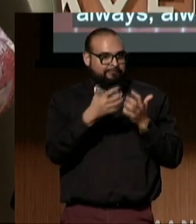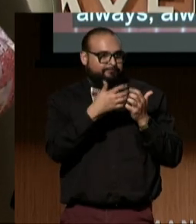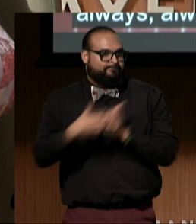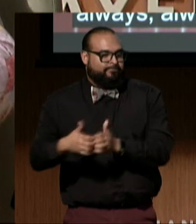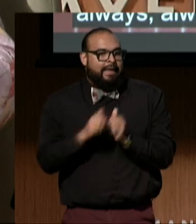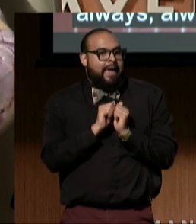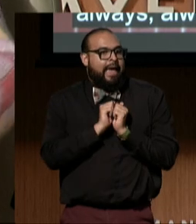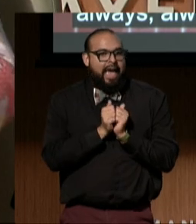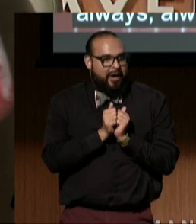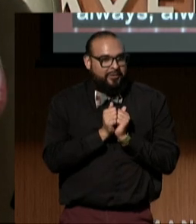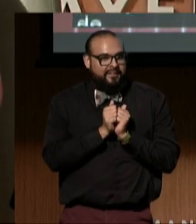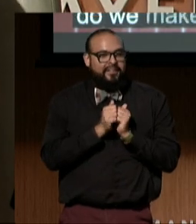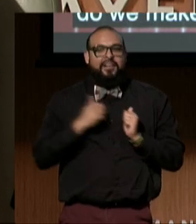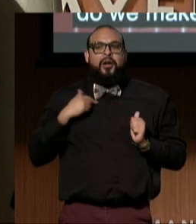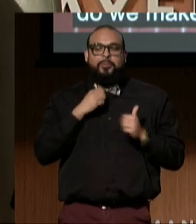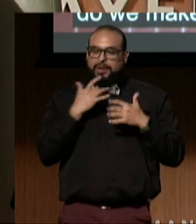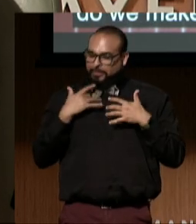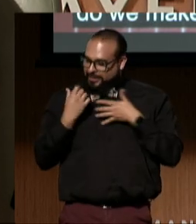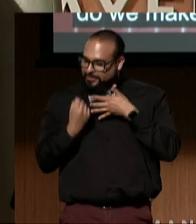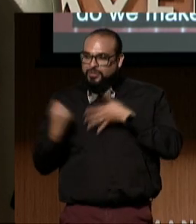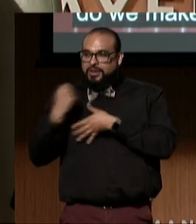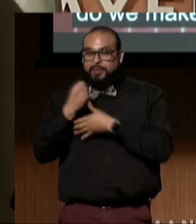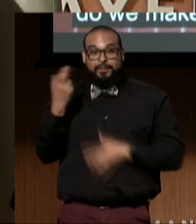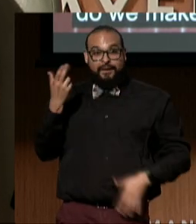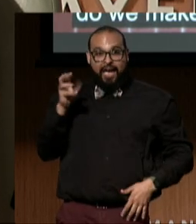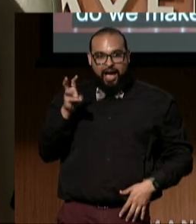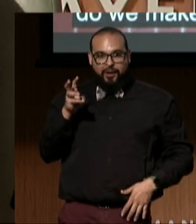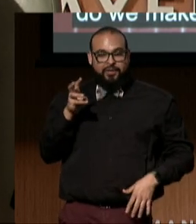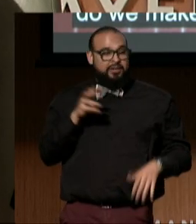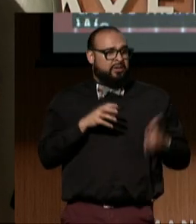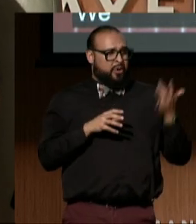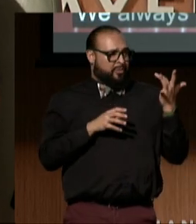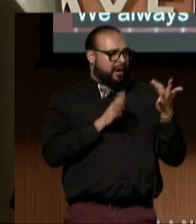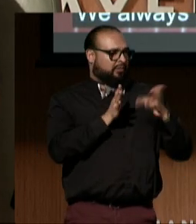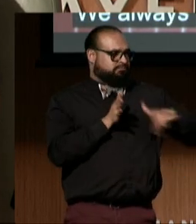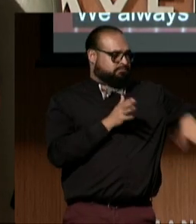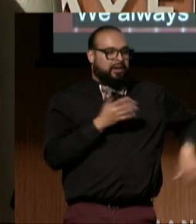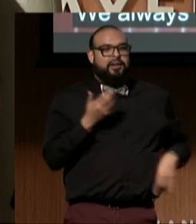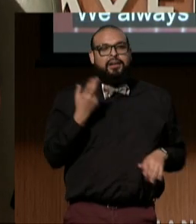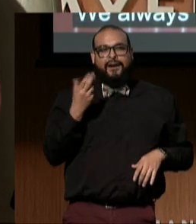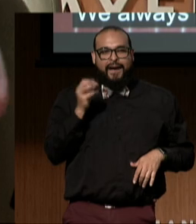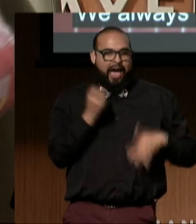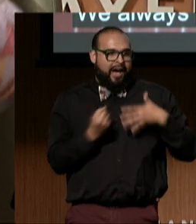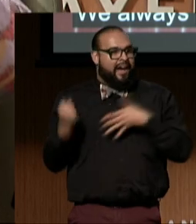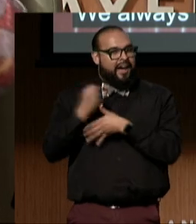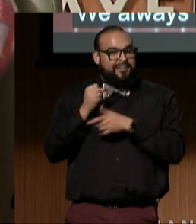We always prioritize the "how" over the "why." But in order to do the "how" in the way